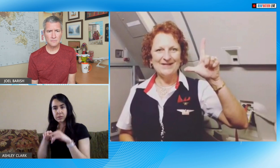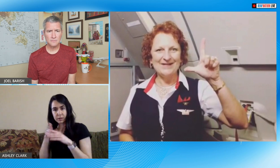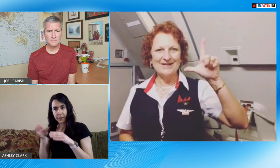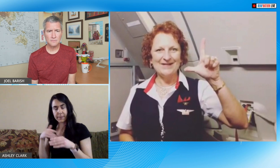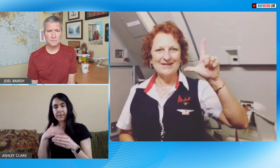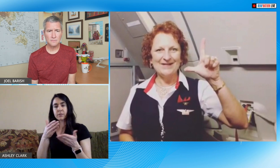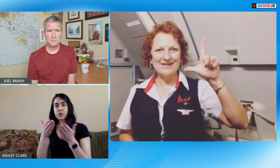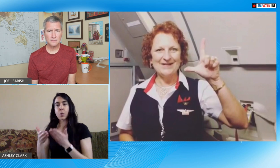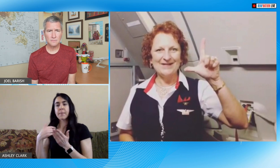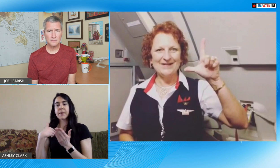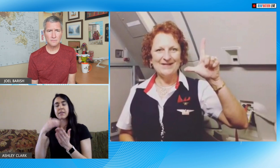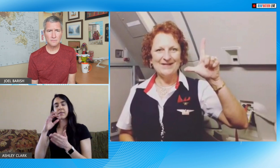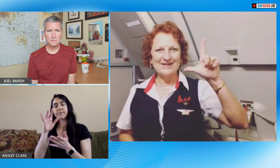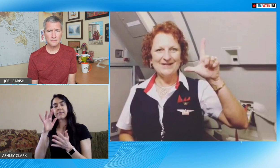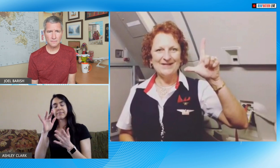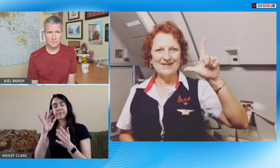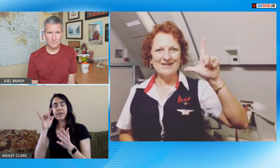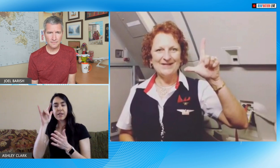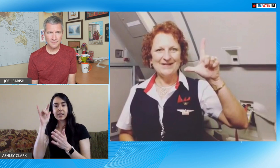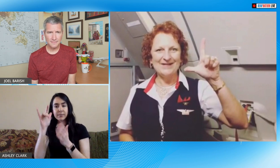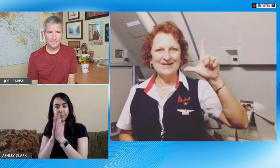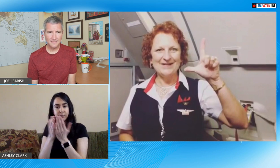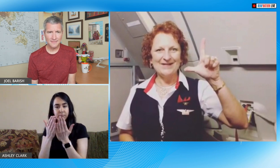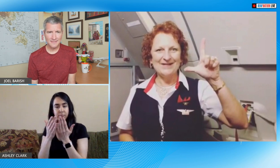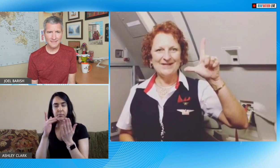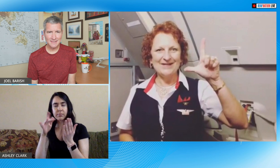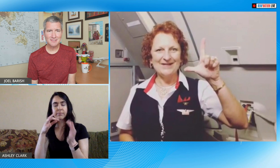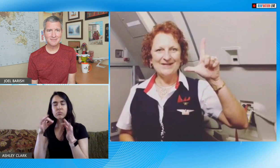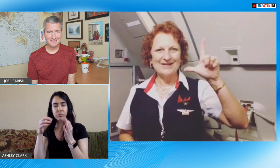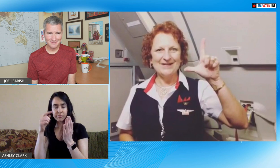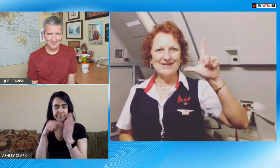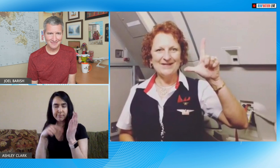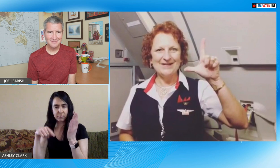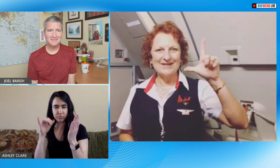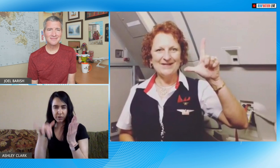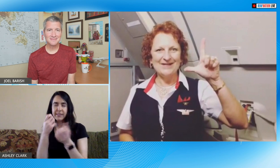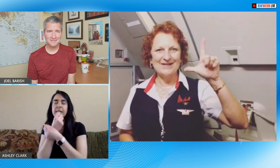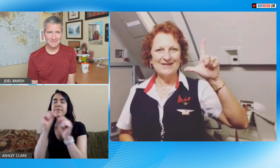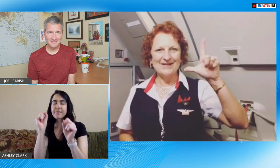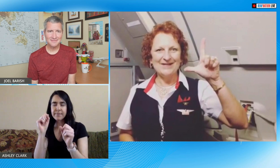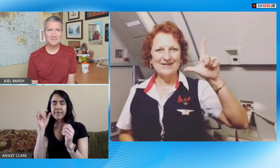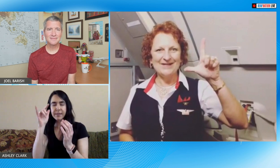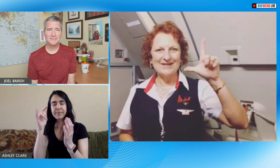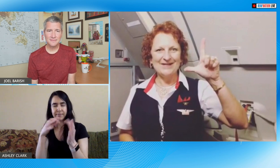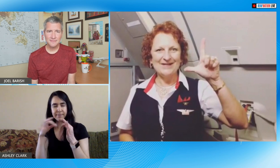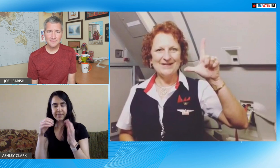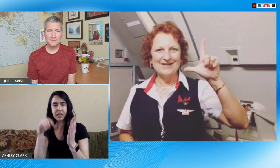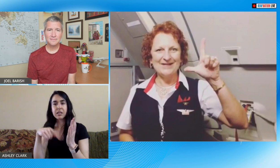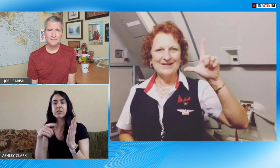I was deaf she came in sat near me and brought me you know the safety guide